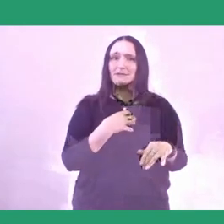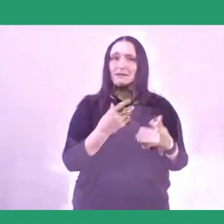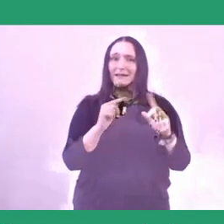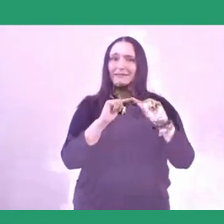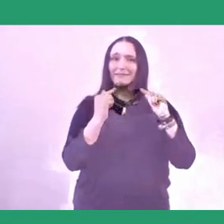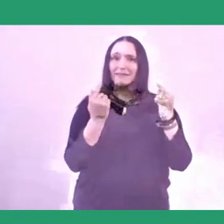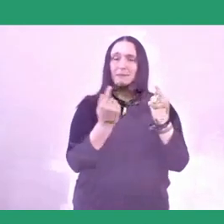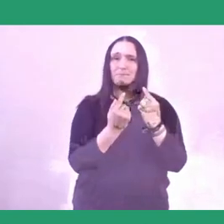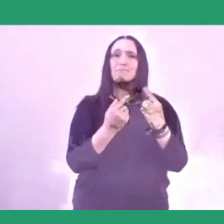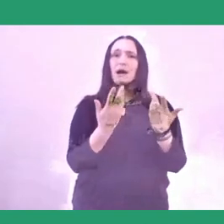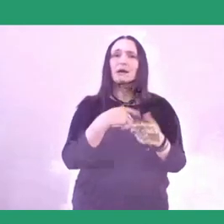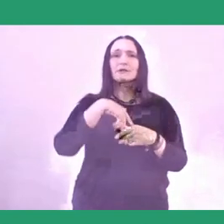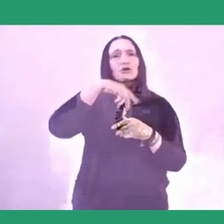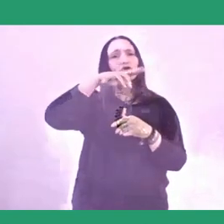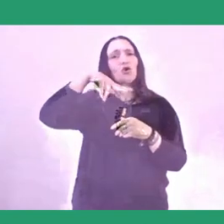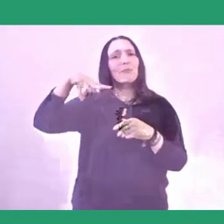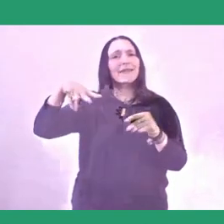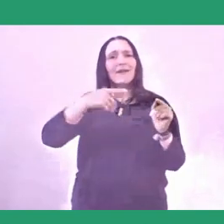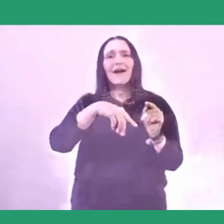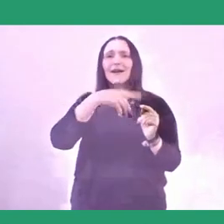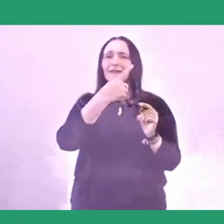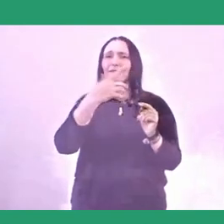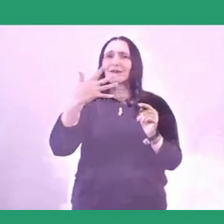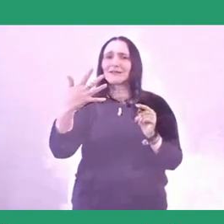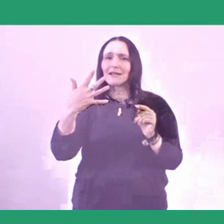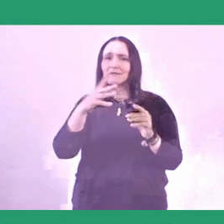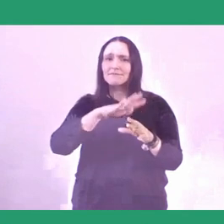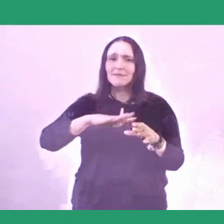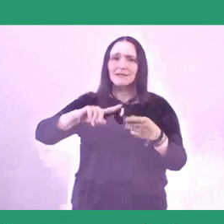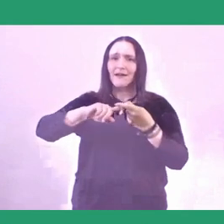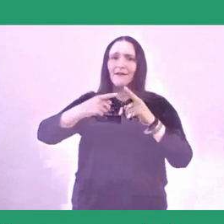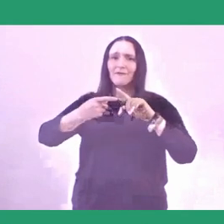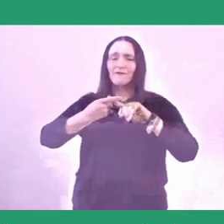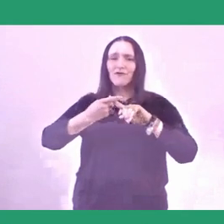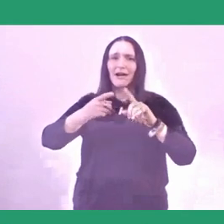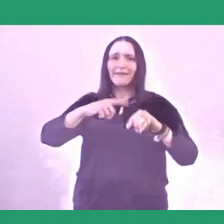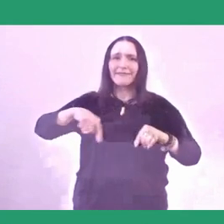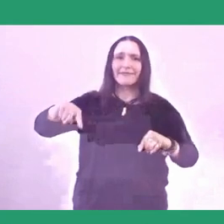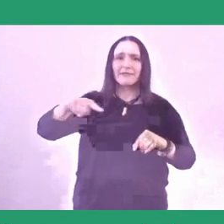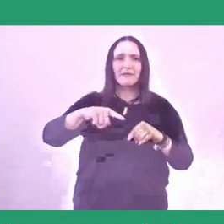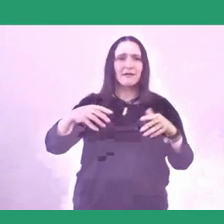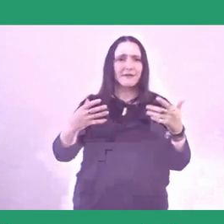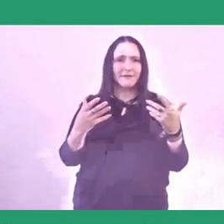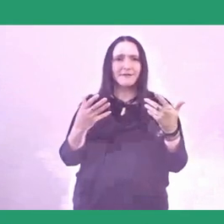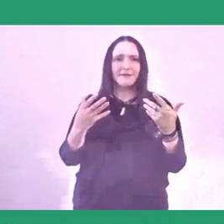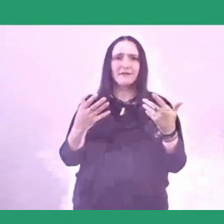along with, as I mentioned, two of our friends, Reza Afisina and Iswanto Hartono, who are there,